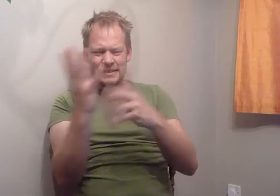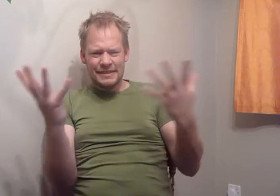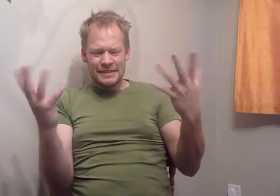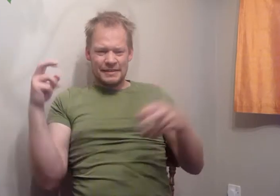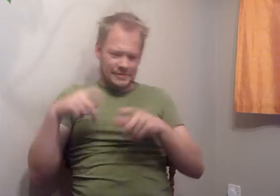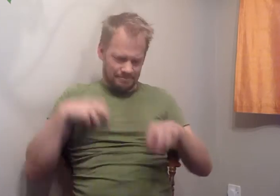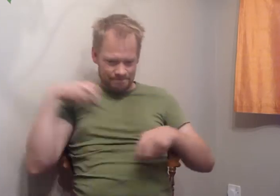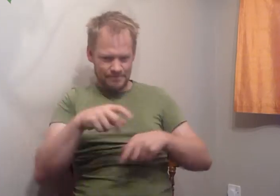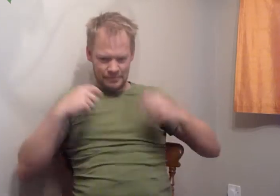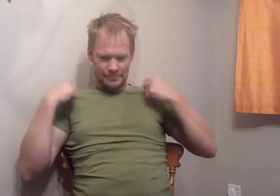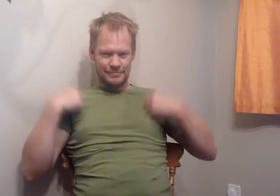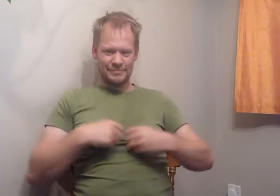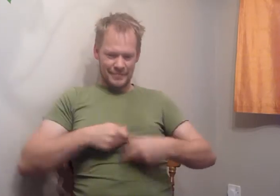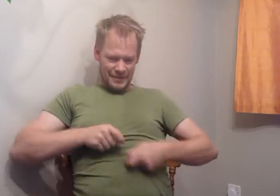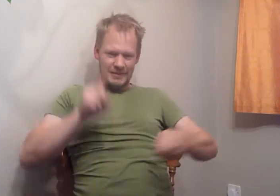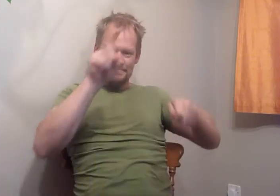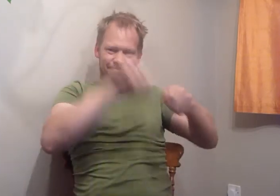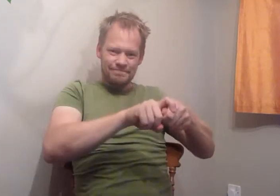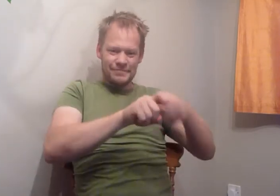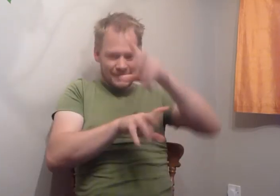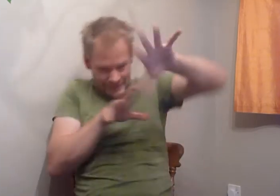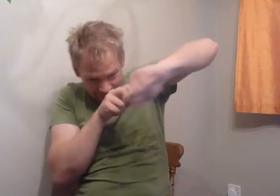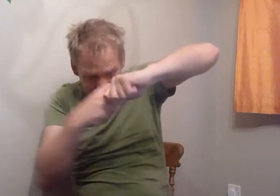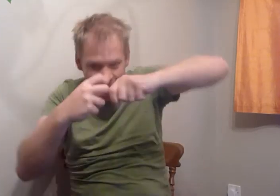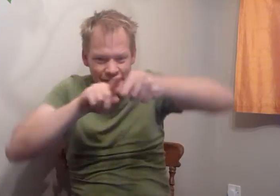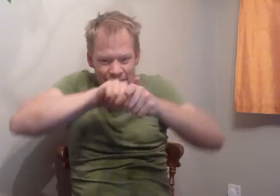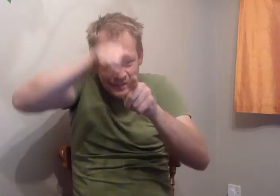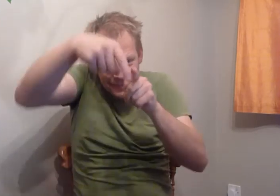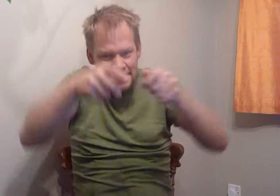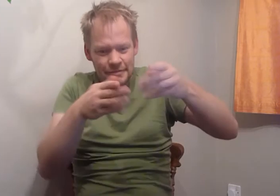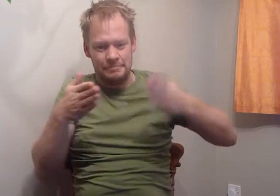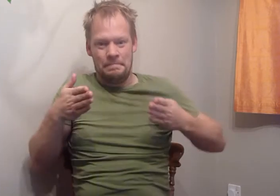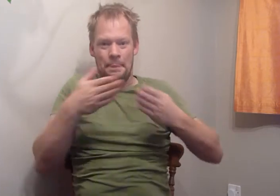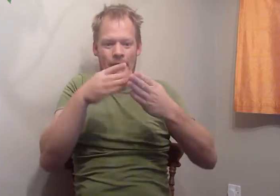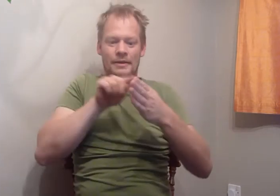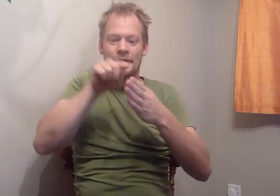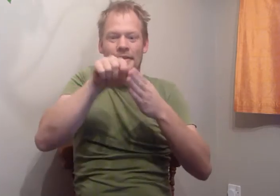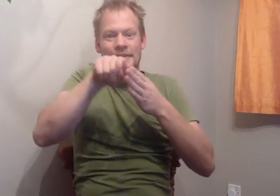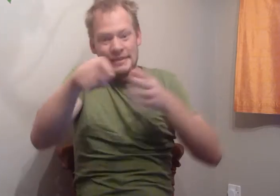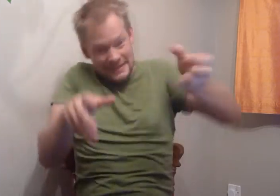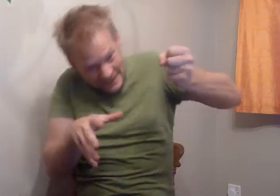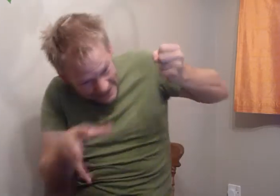He put his harness on and crawled down to the bow -